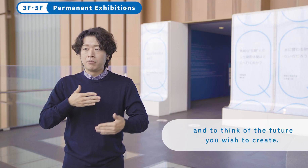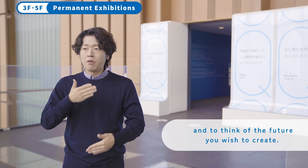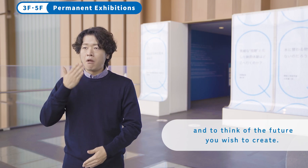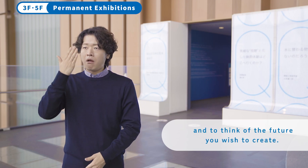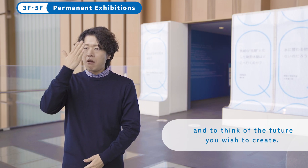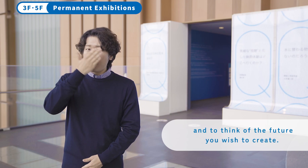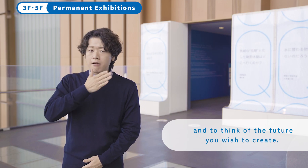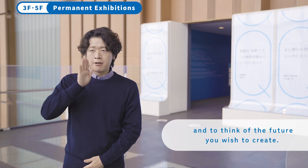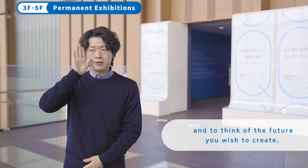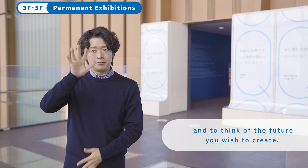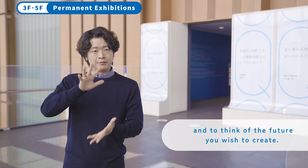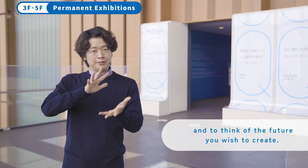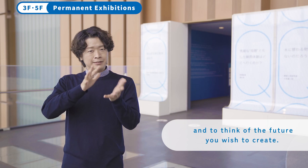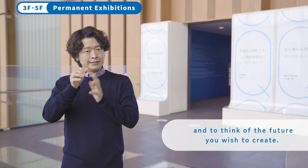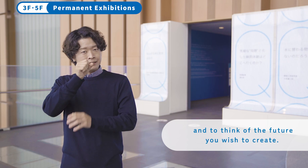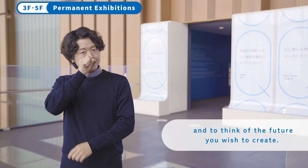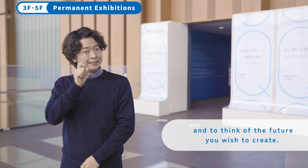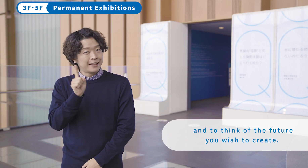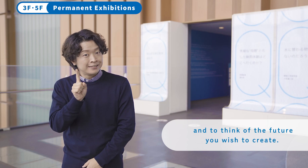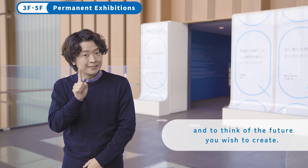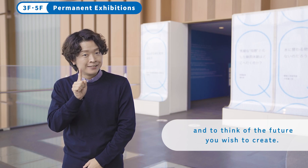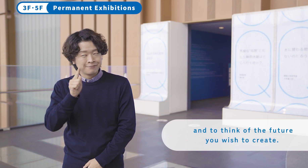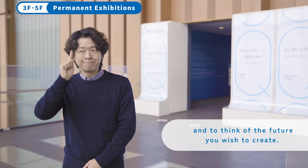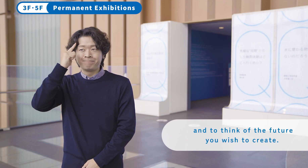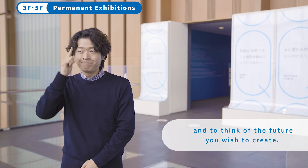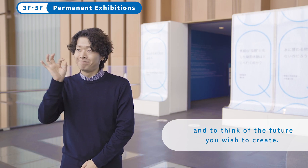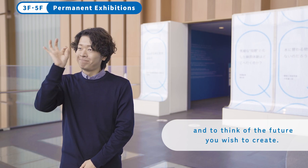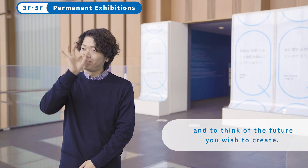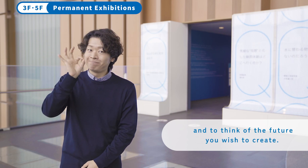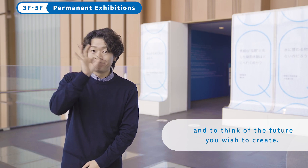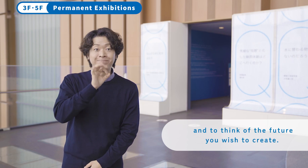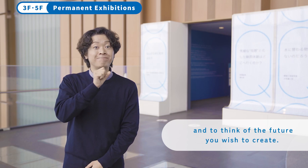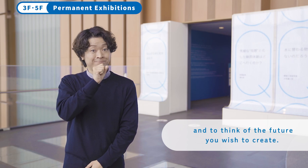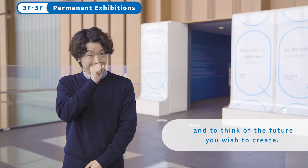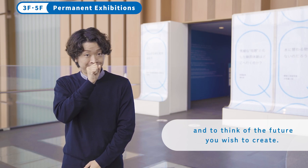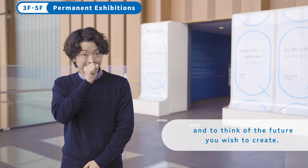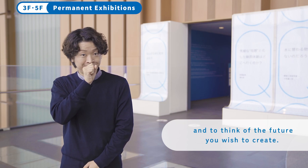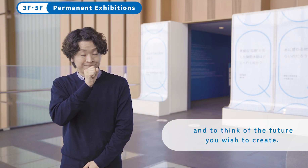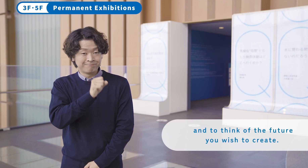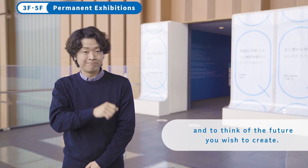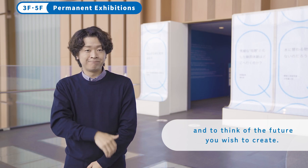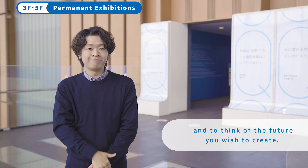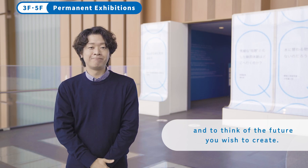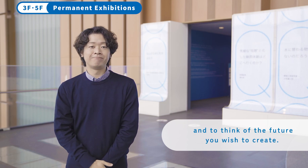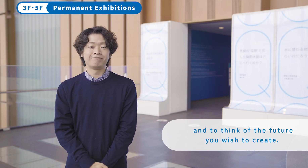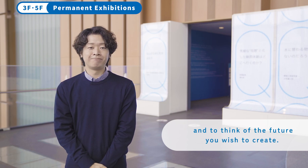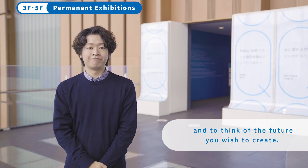and to think of the future you wish to create.